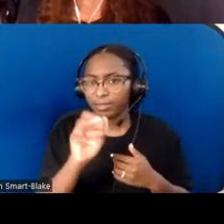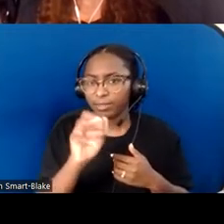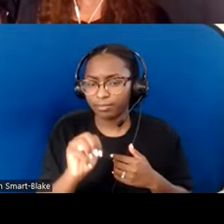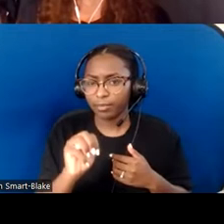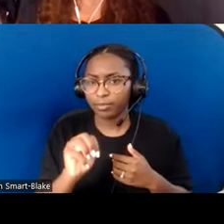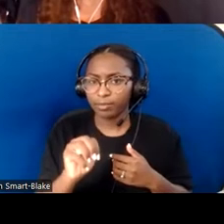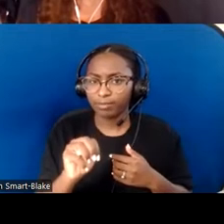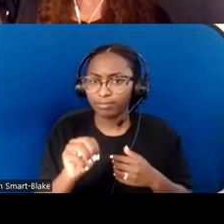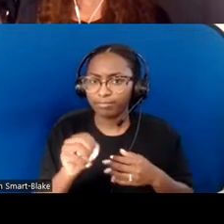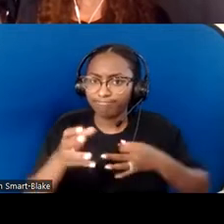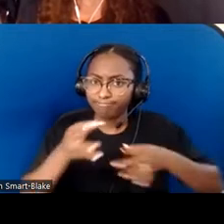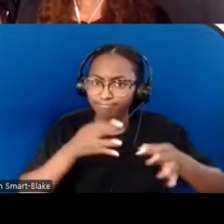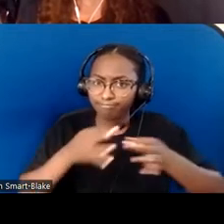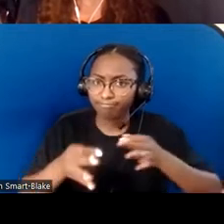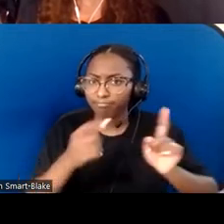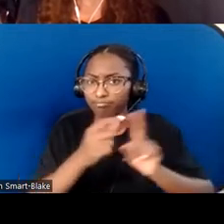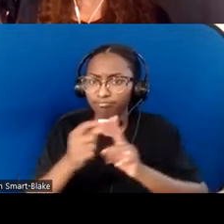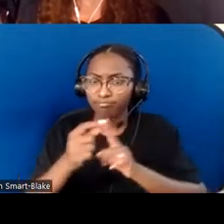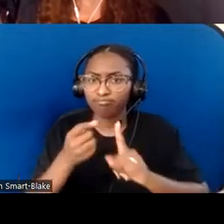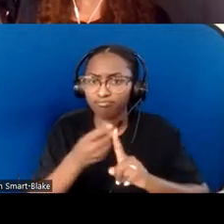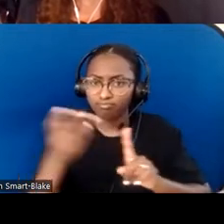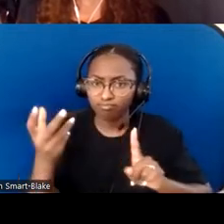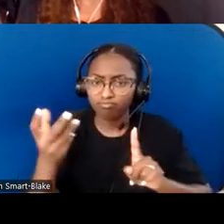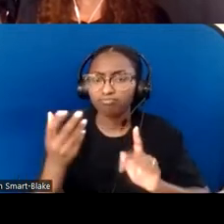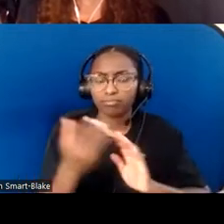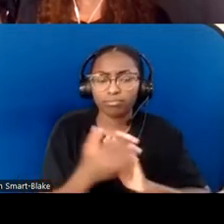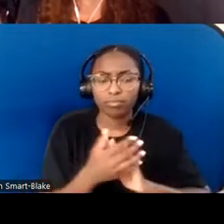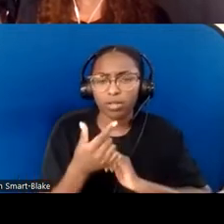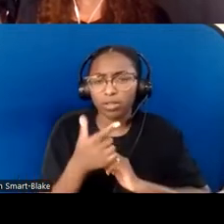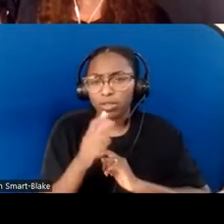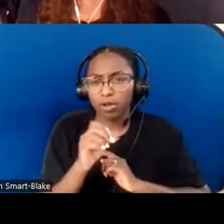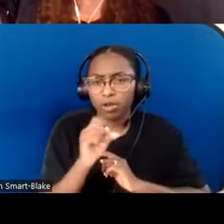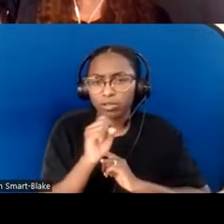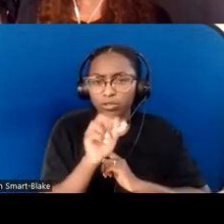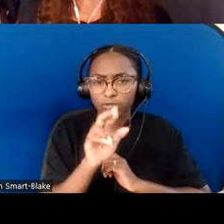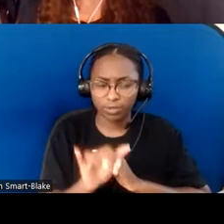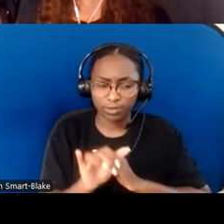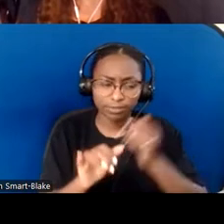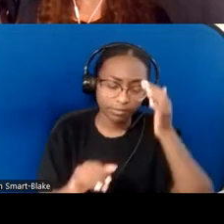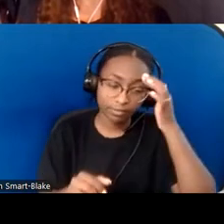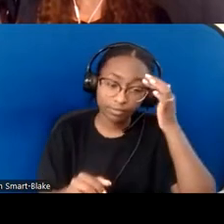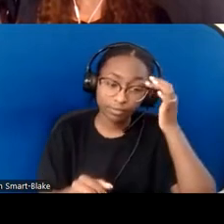There's a skit that's fun to do. It was put together as I was developing the curriculum